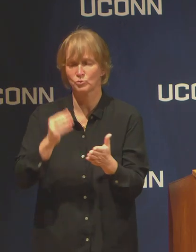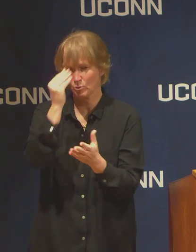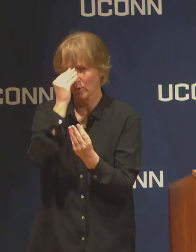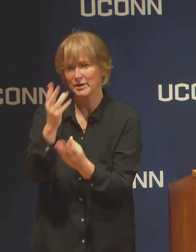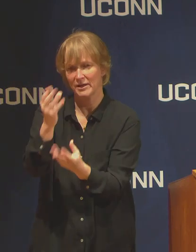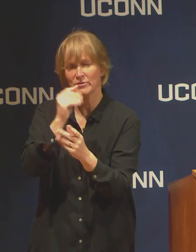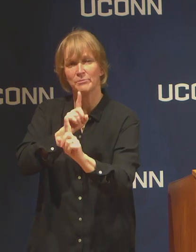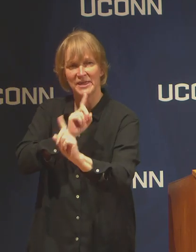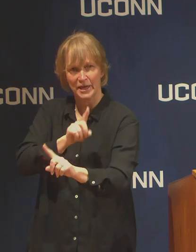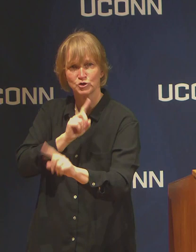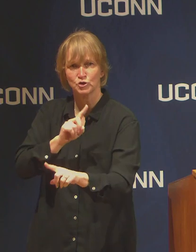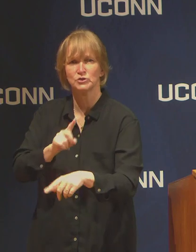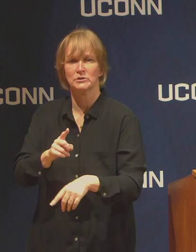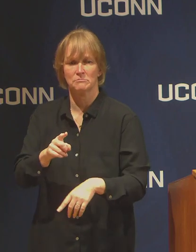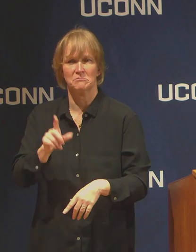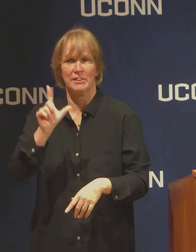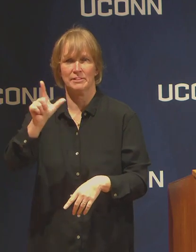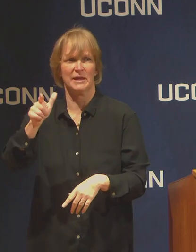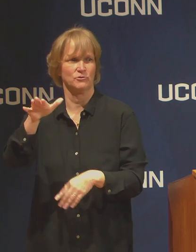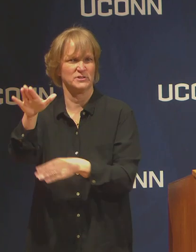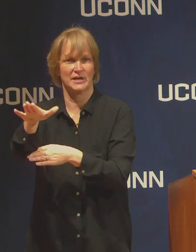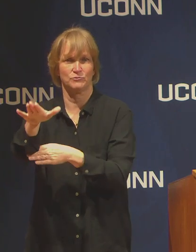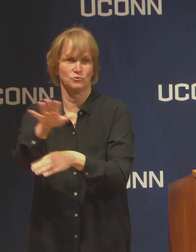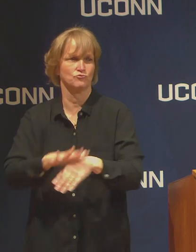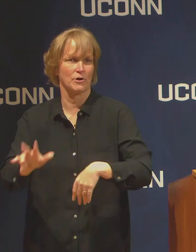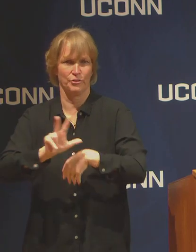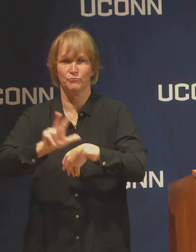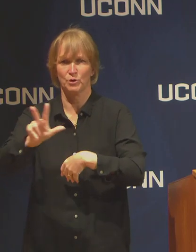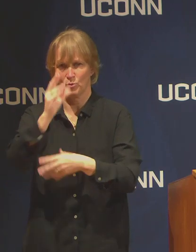that question later this afternoon around 3:00 p.m.